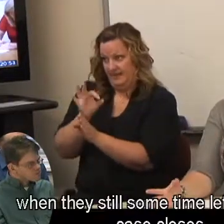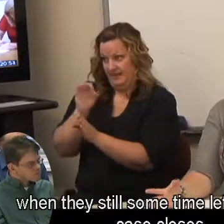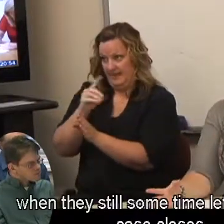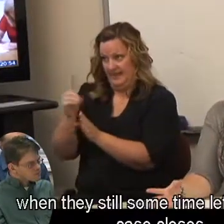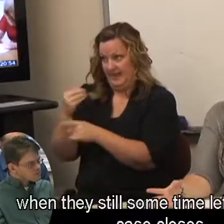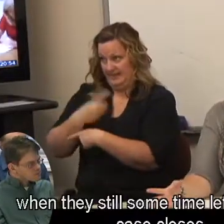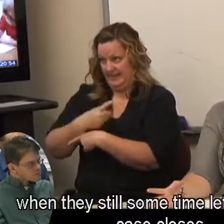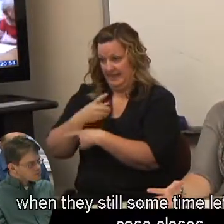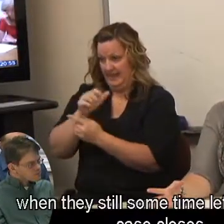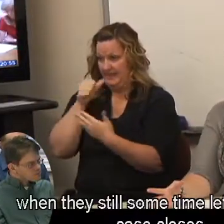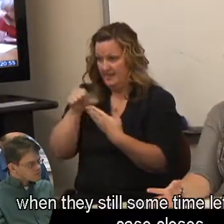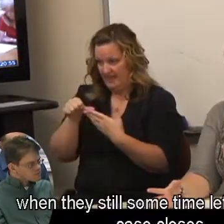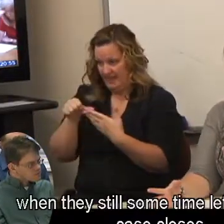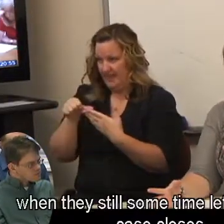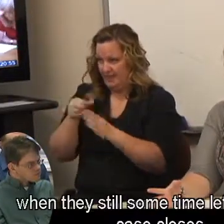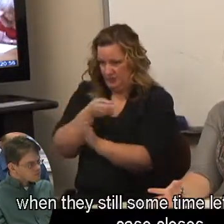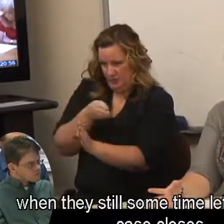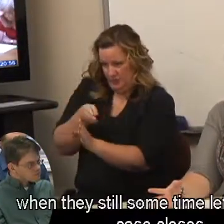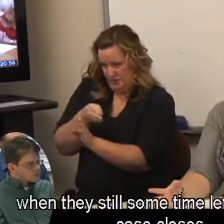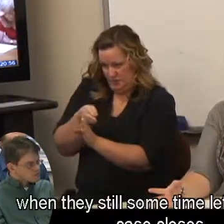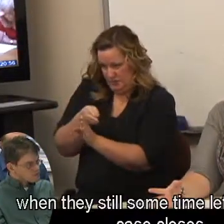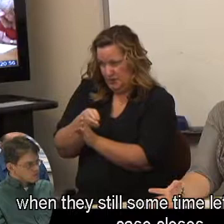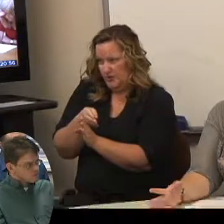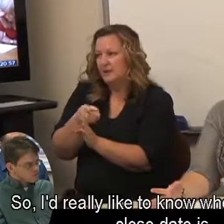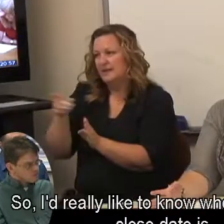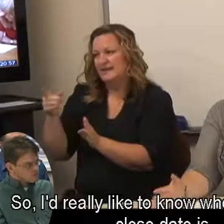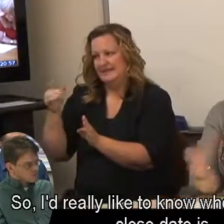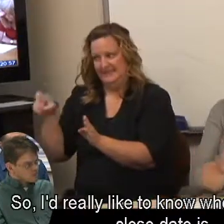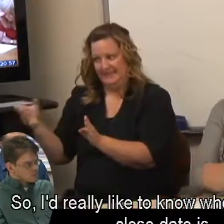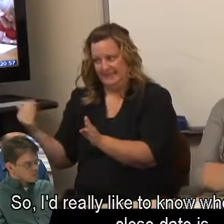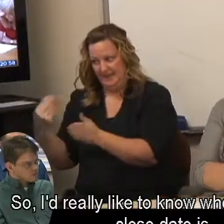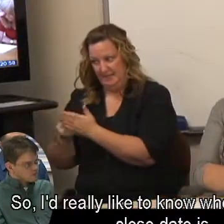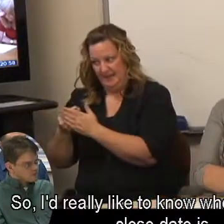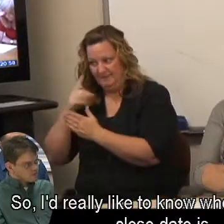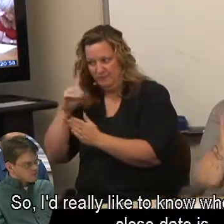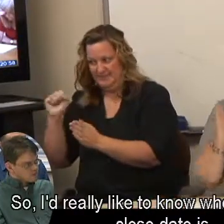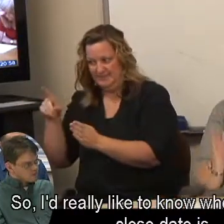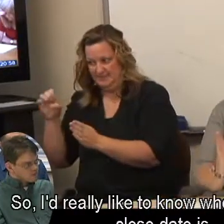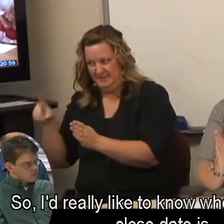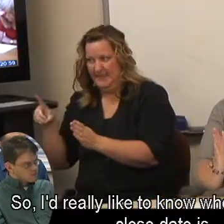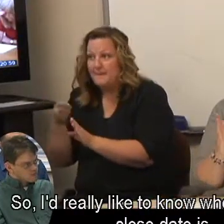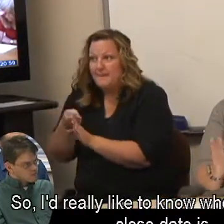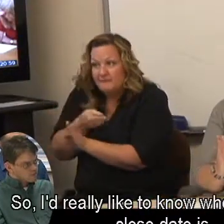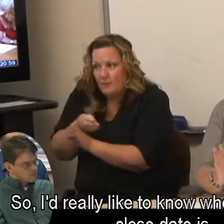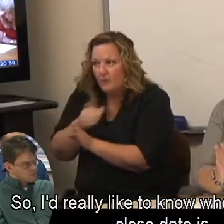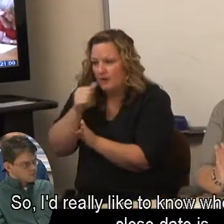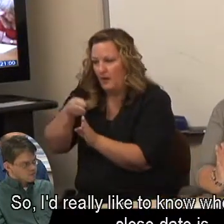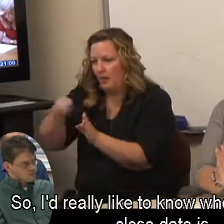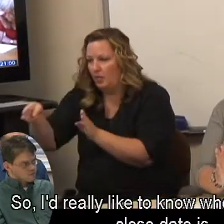when they still some time left before the case closes. So, I'd really like to know when the actual close date is